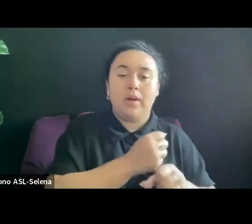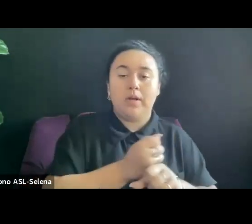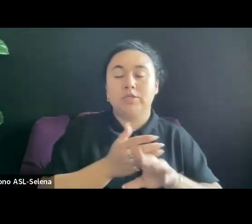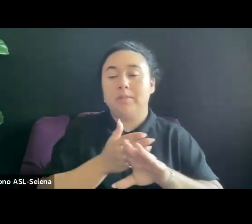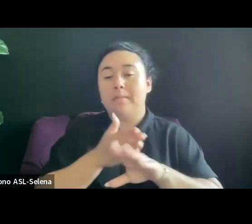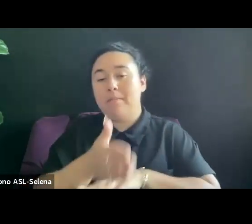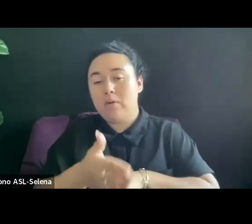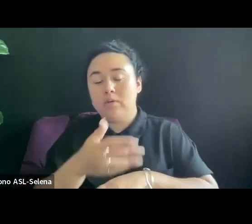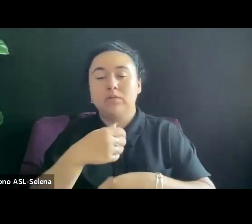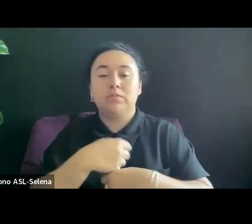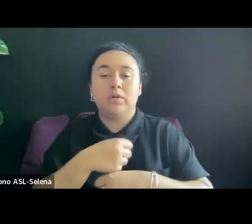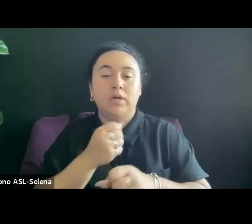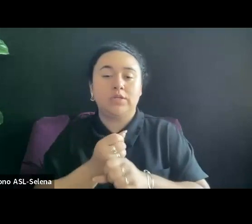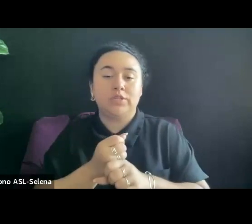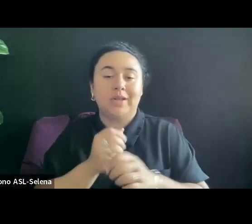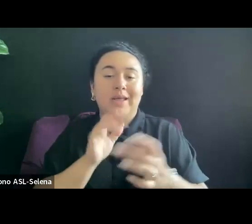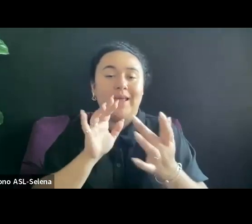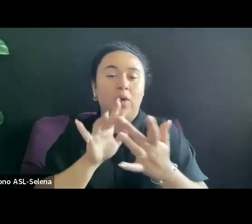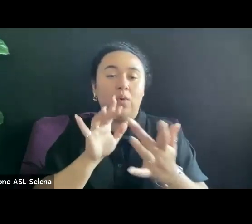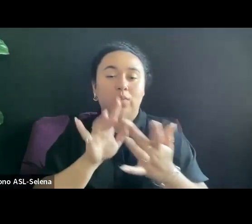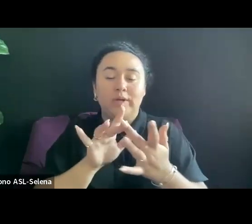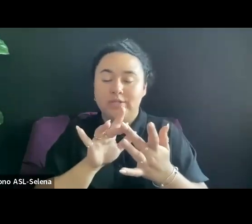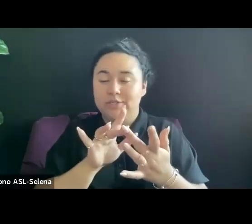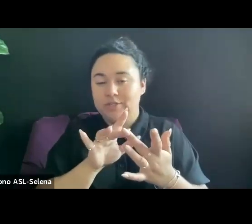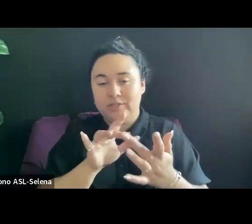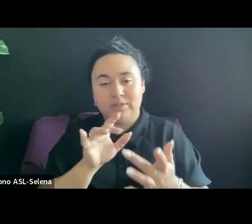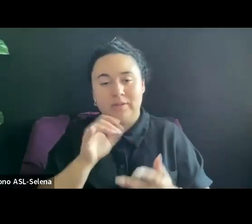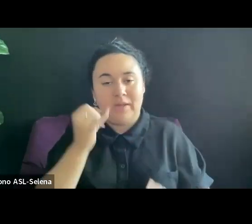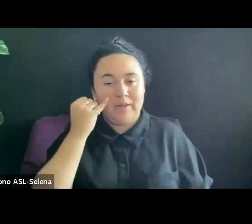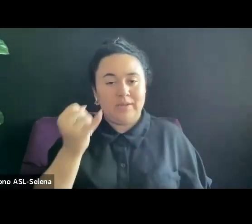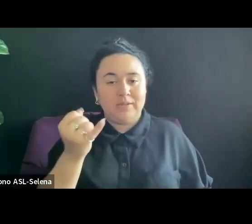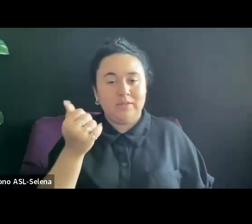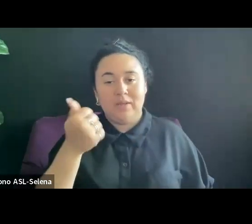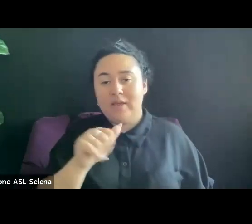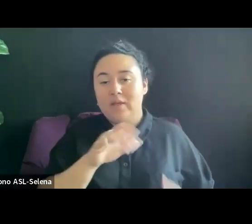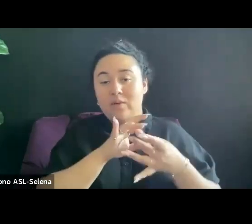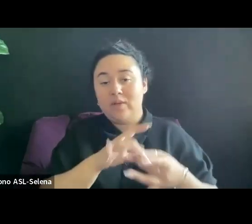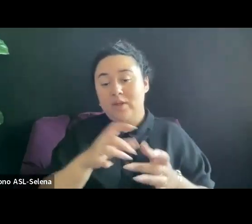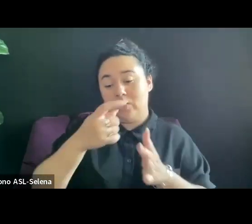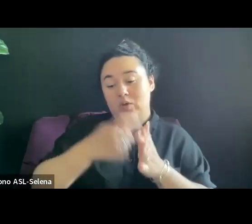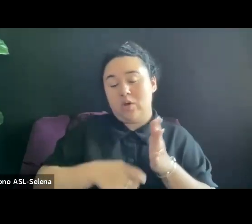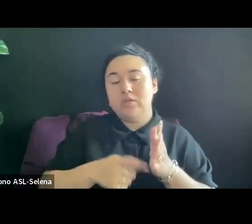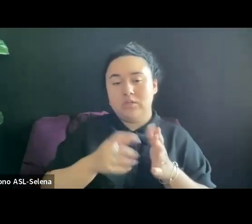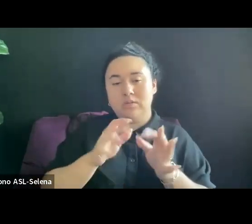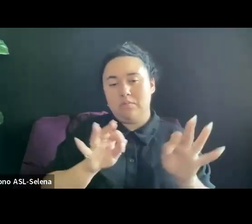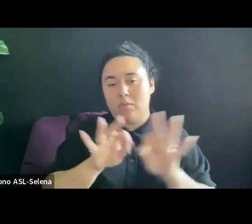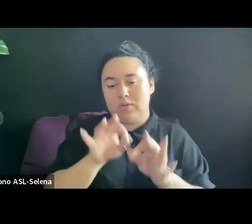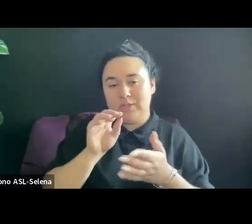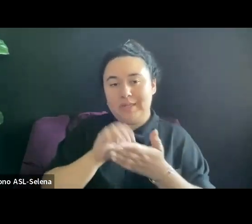ANYTHING YOU CAN ASSOCIATE WITH A COST IS WORTH KEEPING TRACK OF. IT MAKES YOU LOOK PROFESSIONAL.